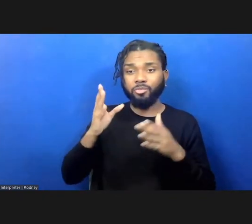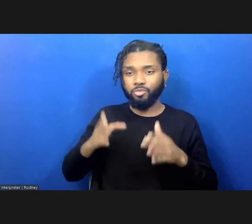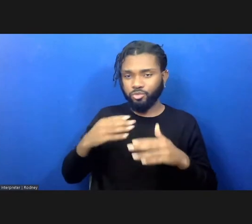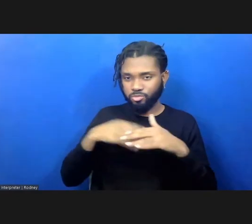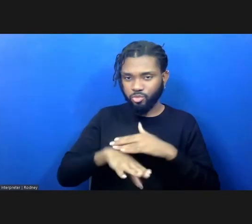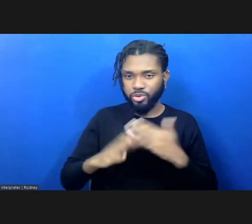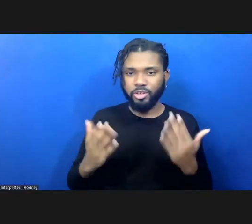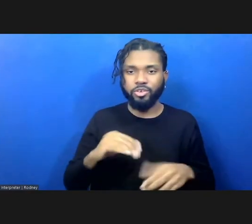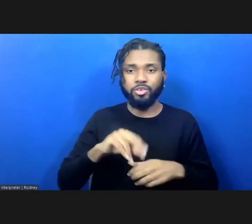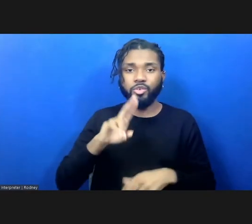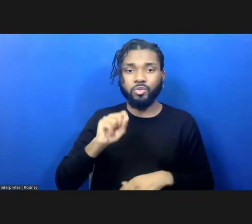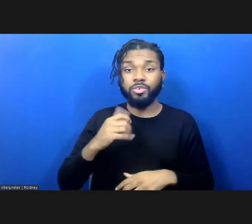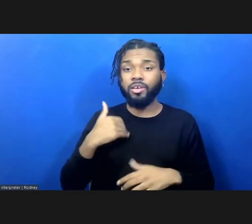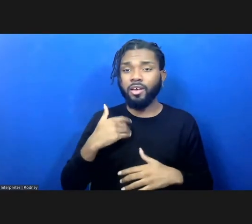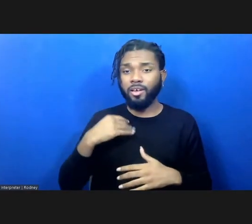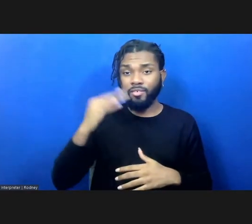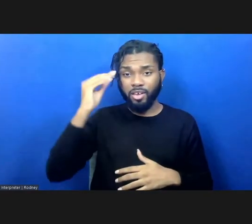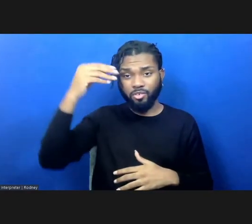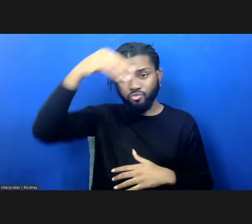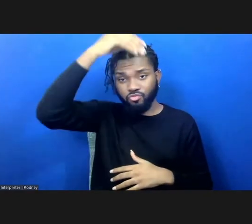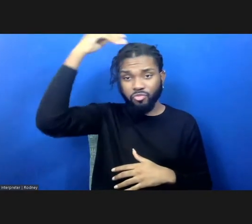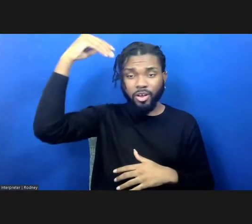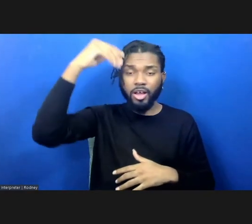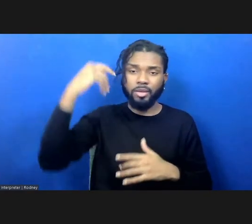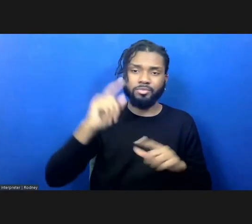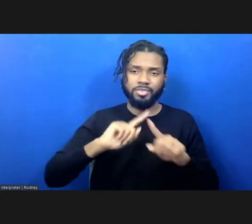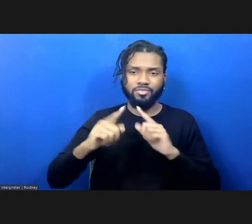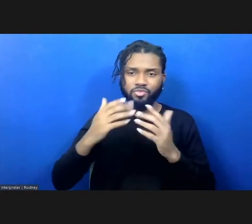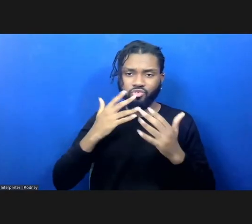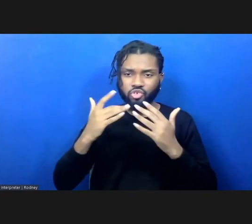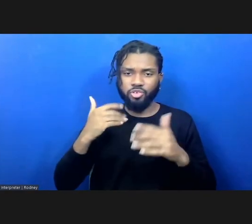I'm wearing a head wrap that's multicolored with corals and lavenders